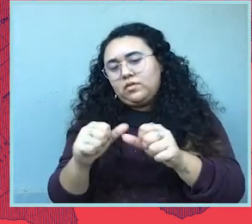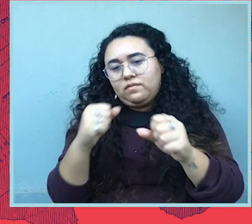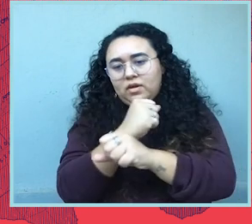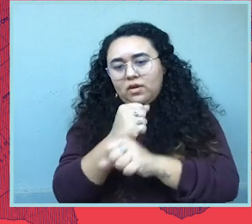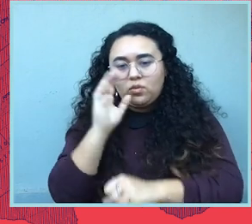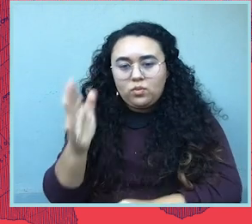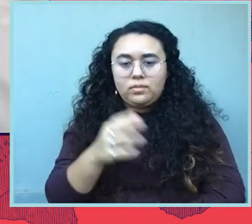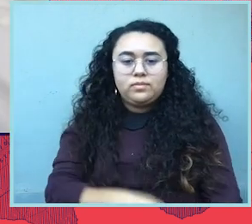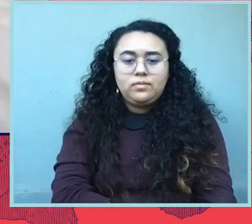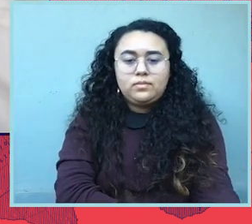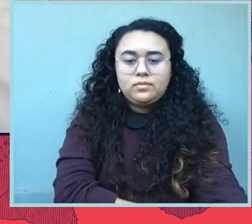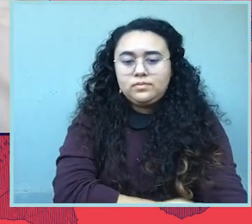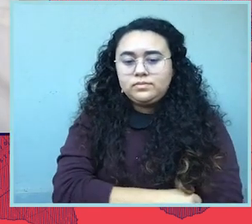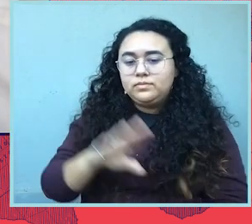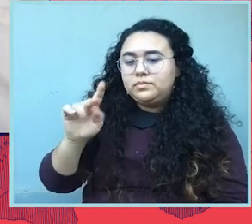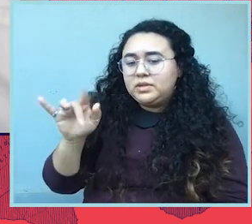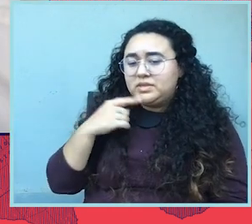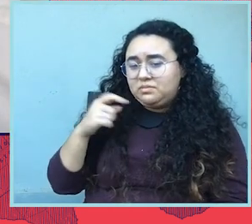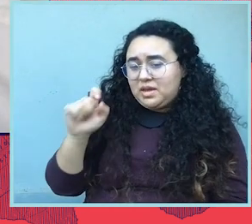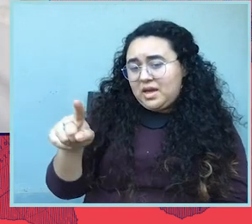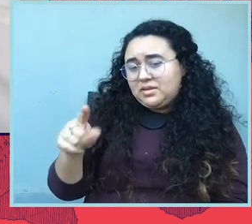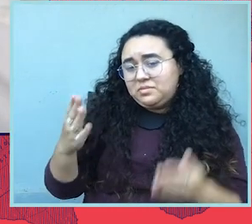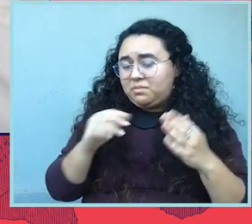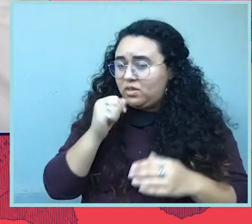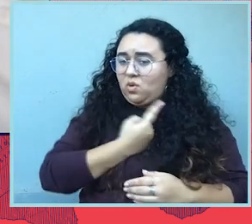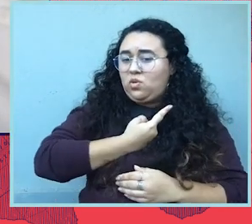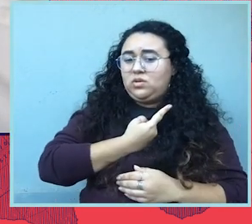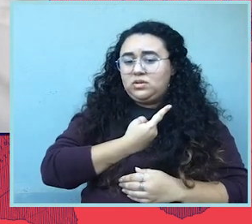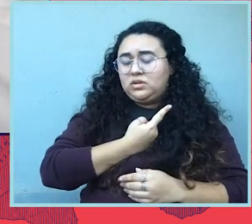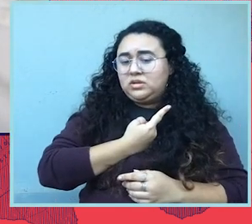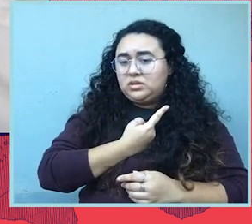OK, I have to ask this question because I may not be the only person listening today